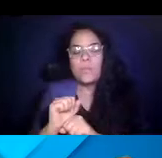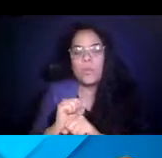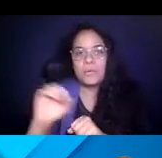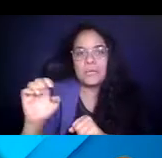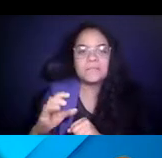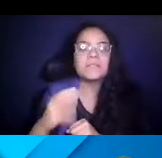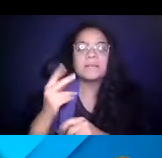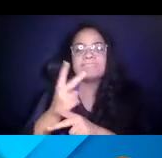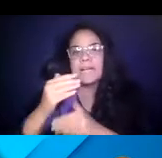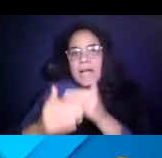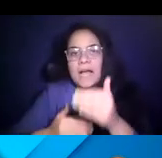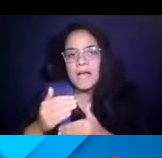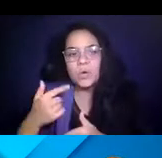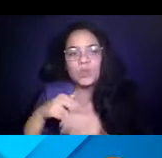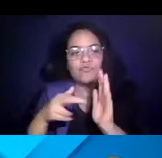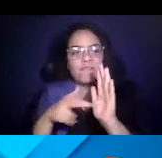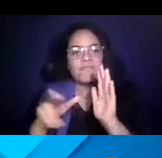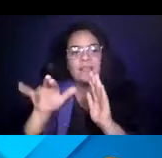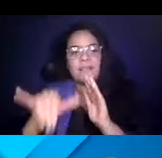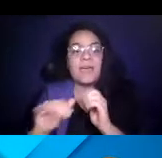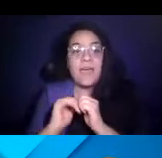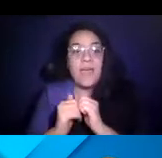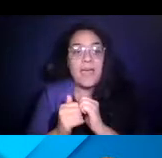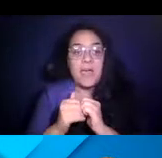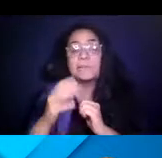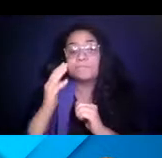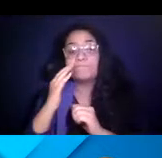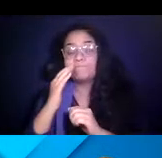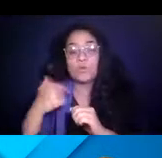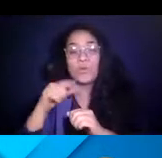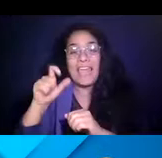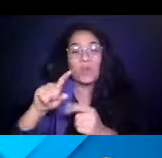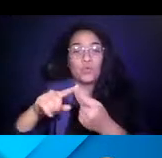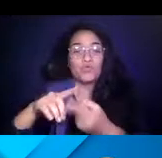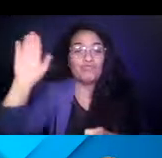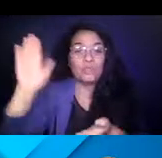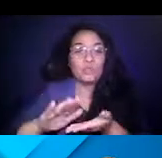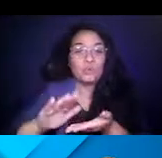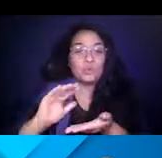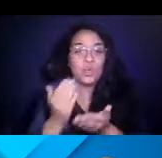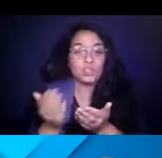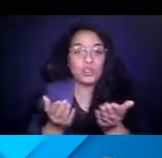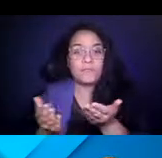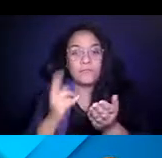14:49:46 We reflected that in the fact that there was a time when we had to reduce our service for a short time.